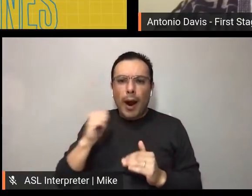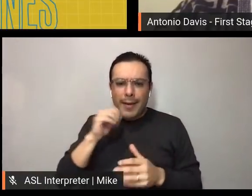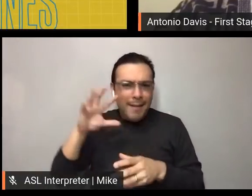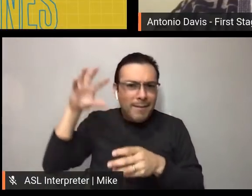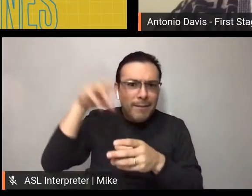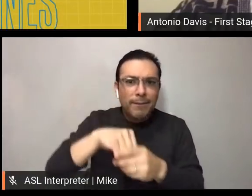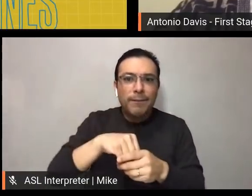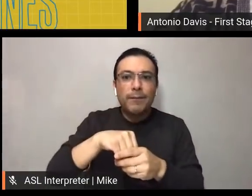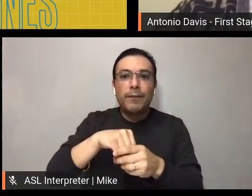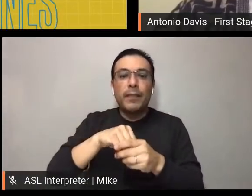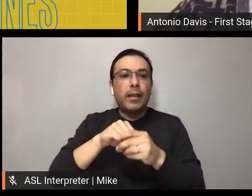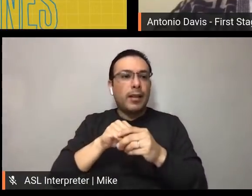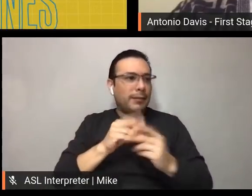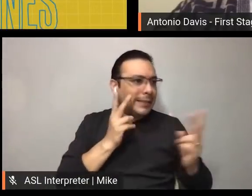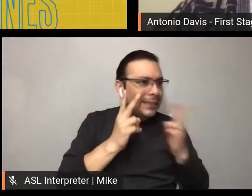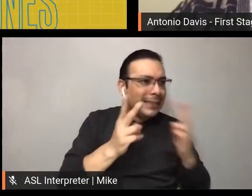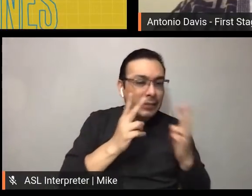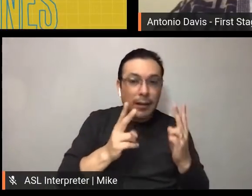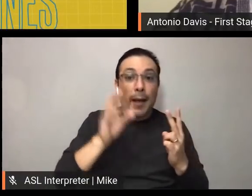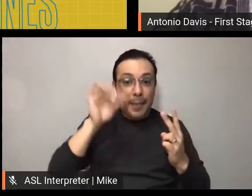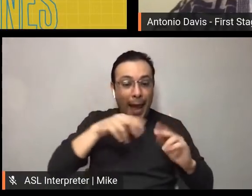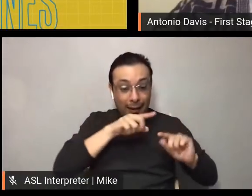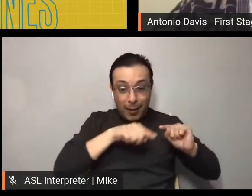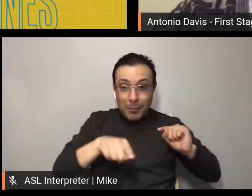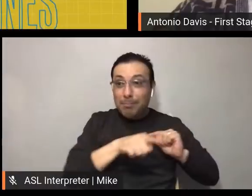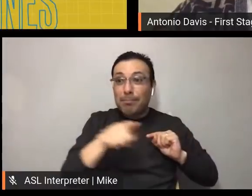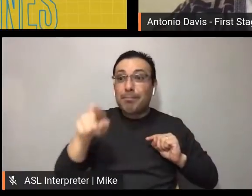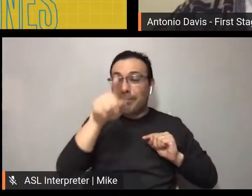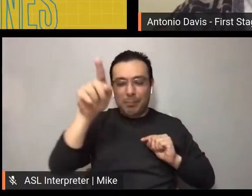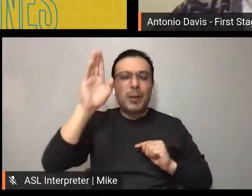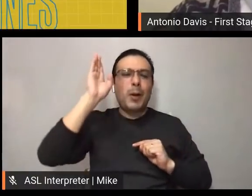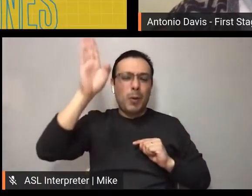journey to innovation. Thank you.